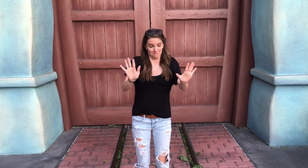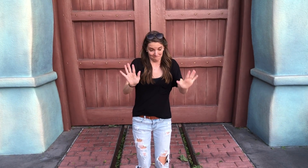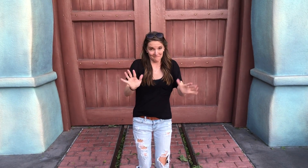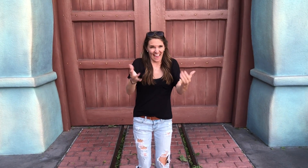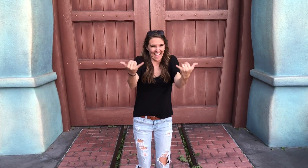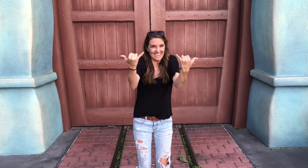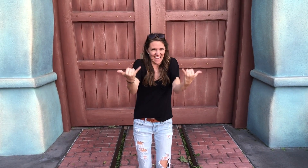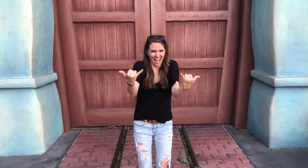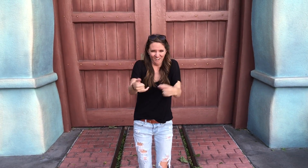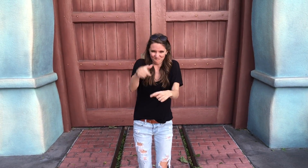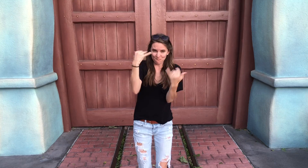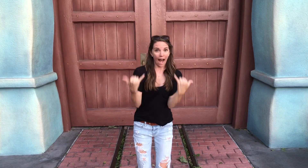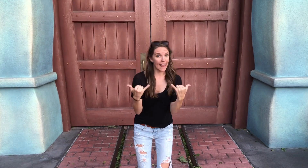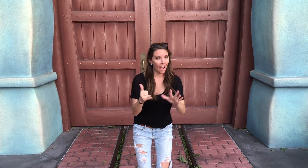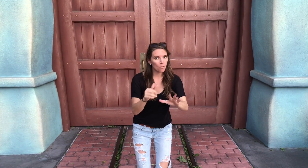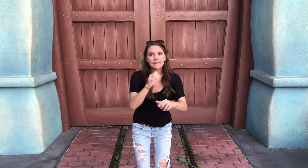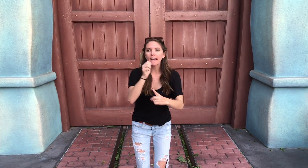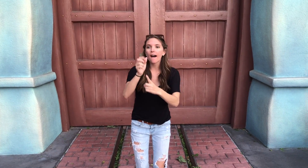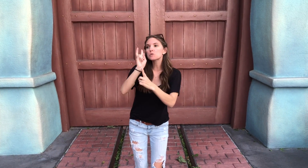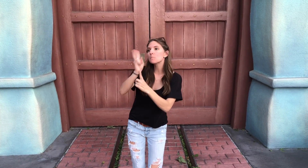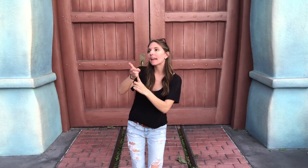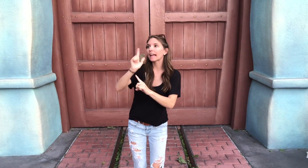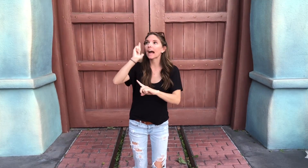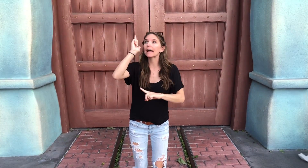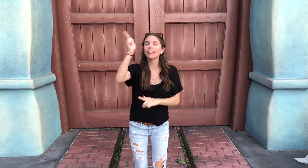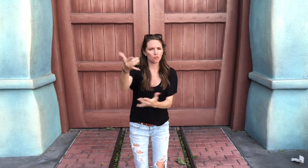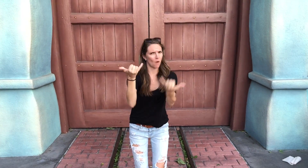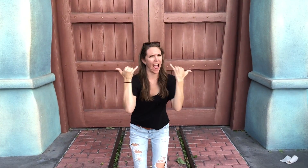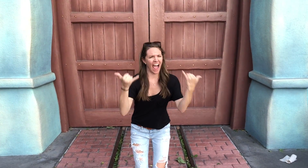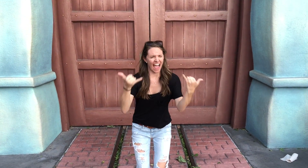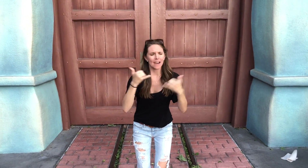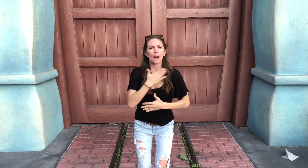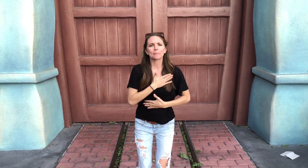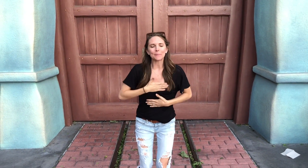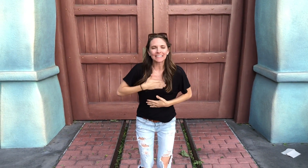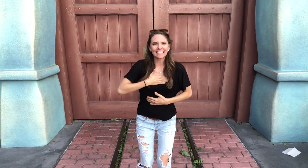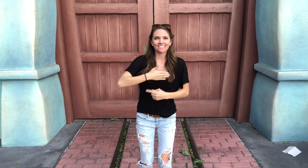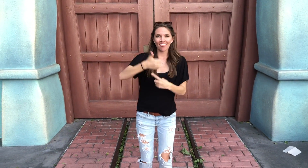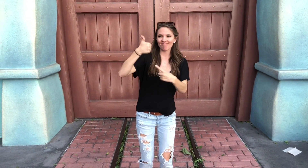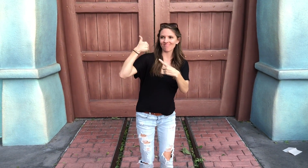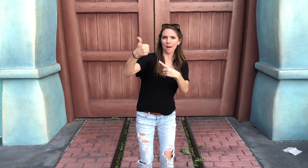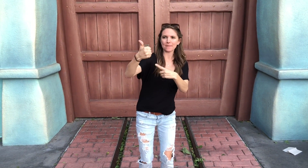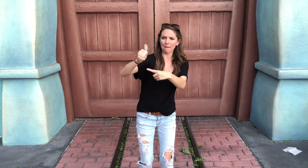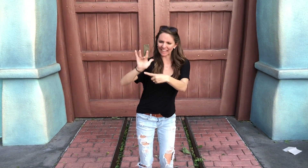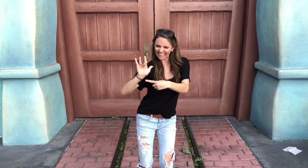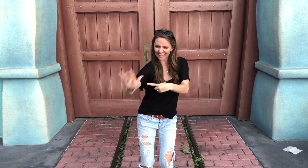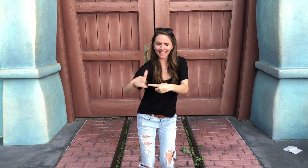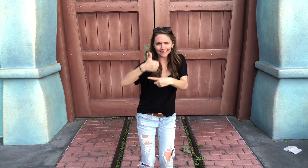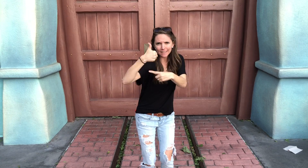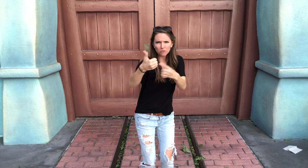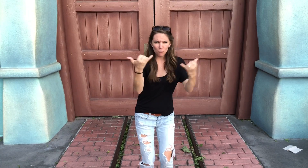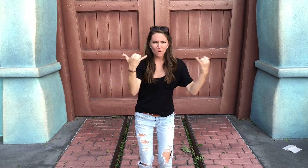Ok, right now, like THIS MOMENT, not two minutes later But right now please, click the THUMBS UP!